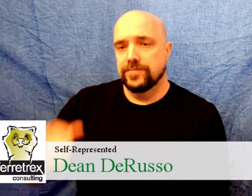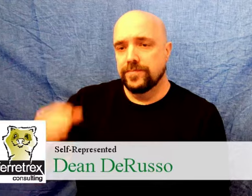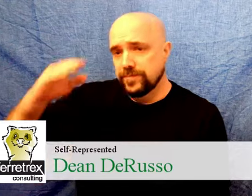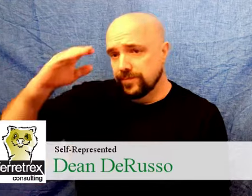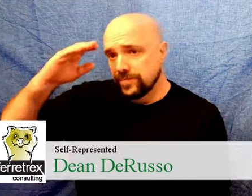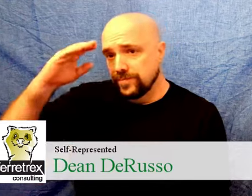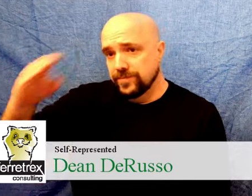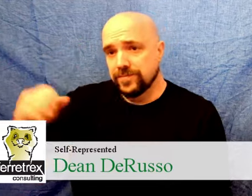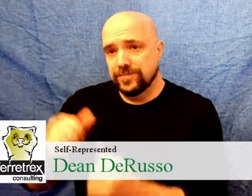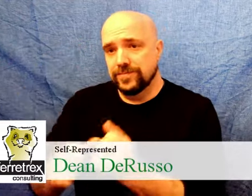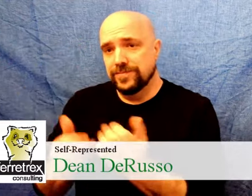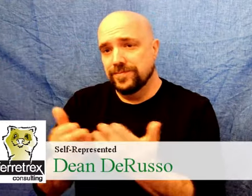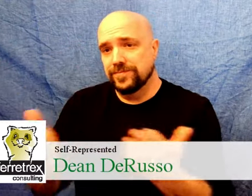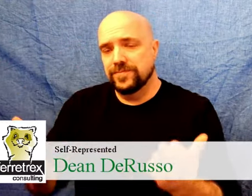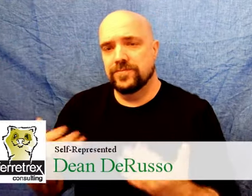Hello, everyone.